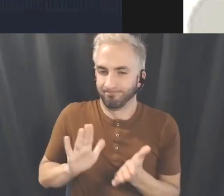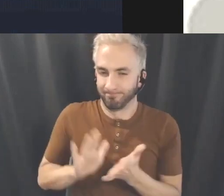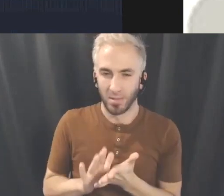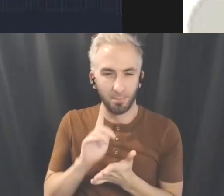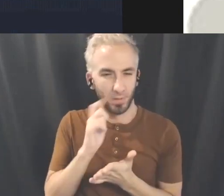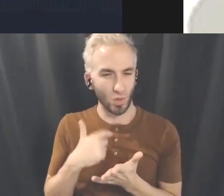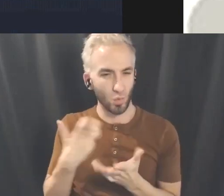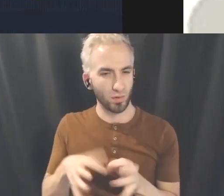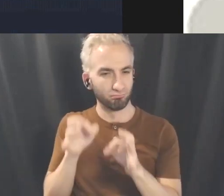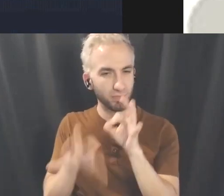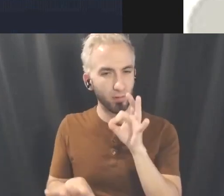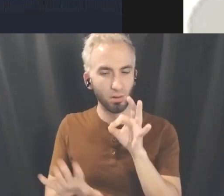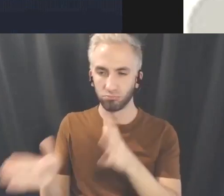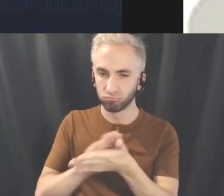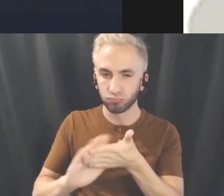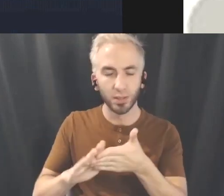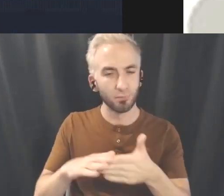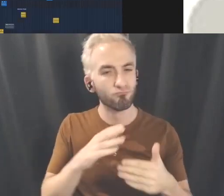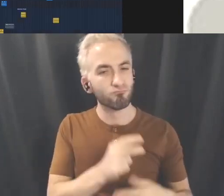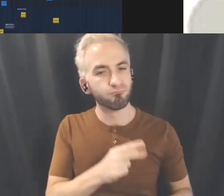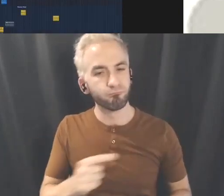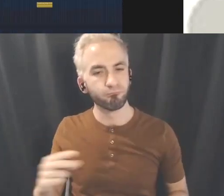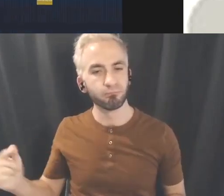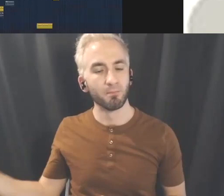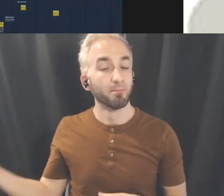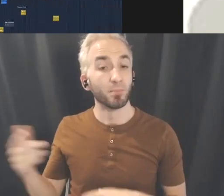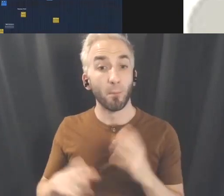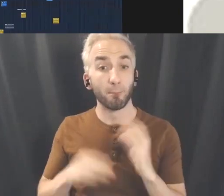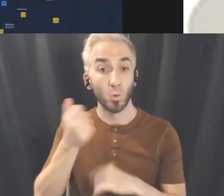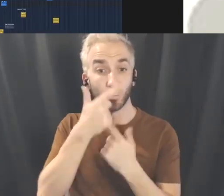simple and clean. What I find most interesting thing about working